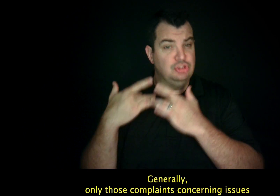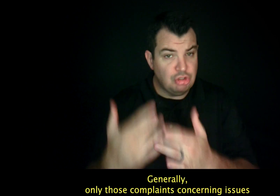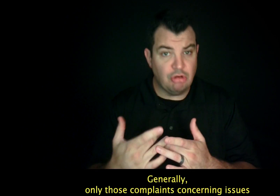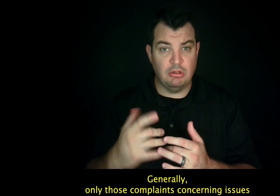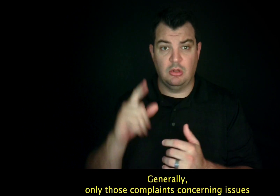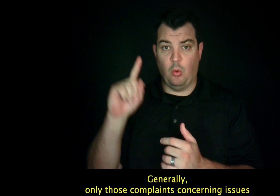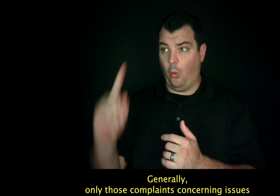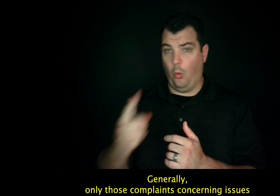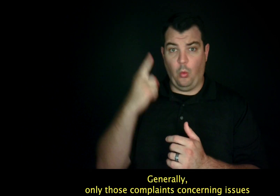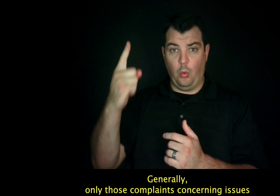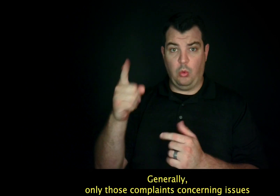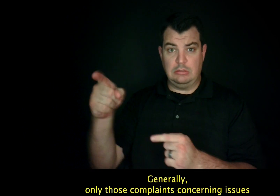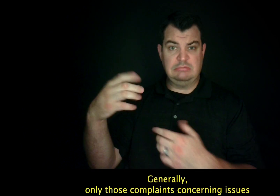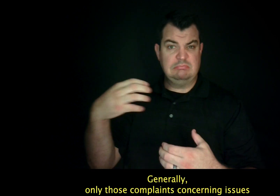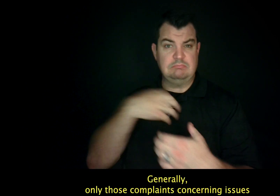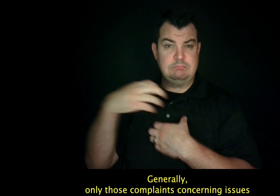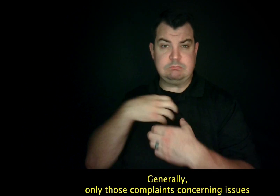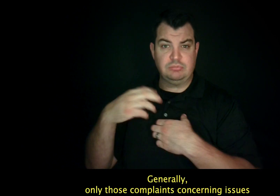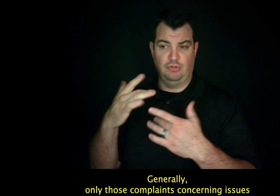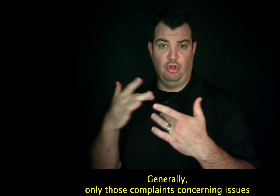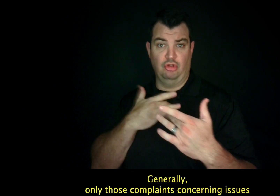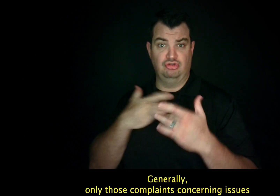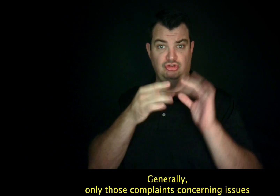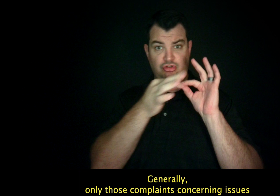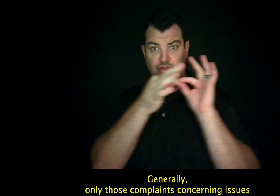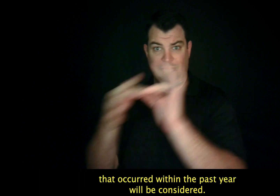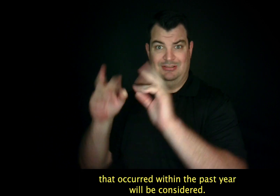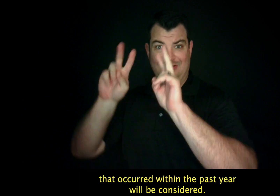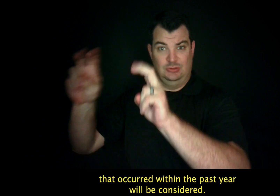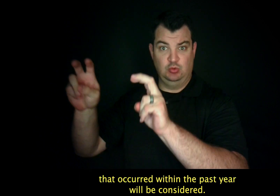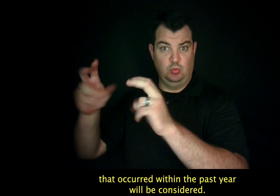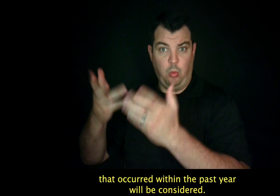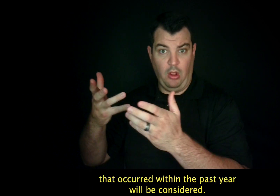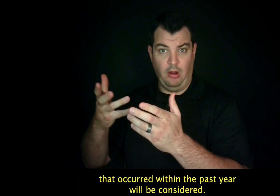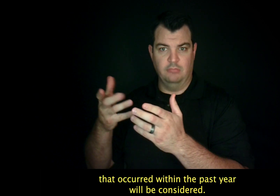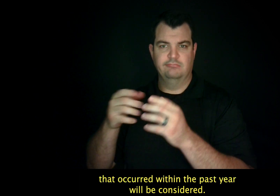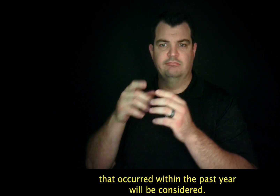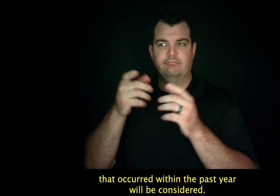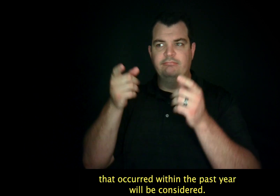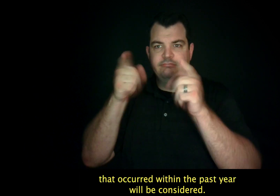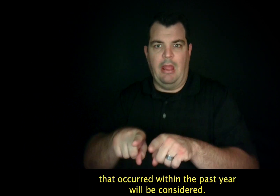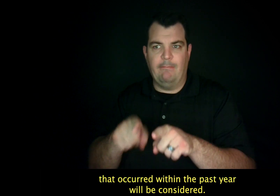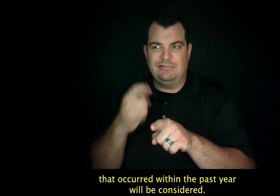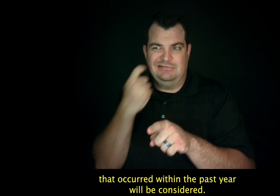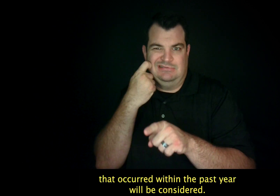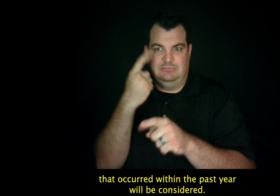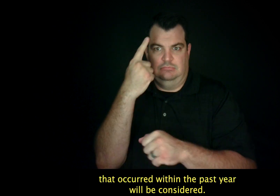Generally, only those complaints concerning issues that occurred within the past year will be considered.